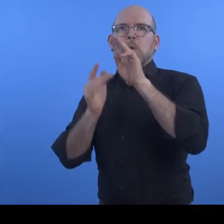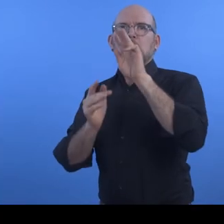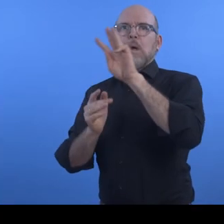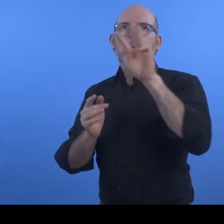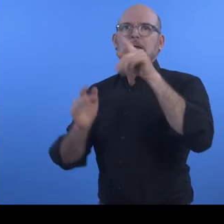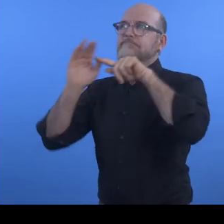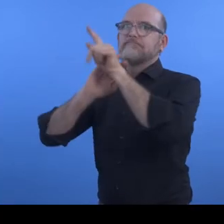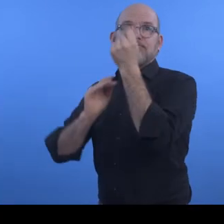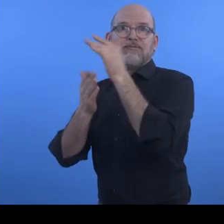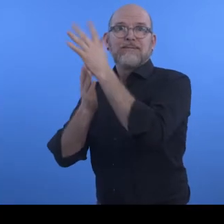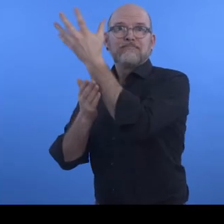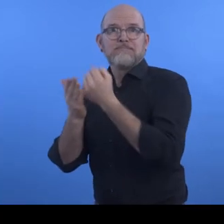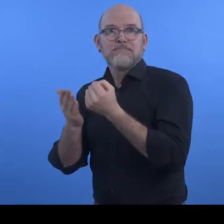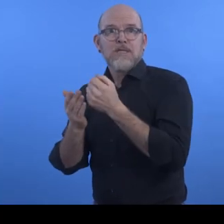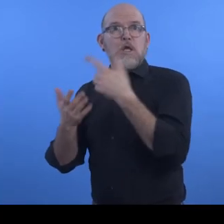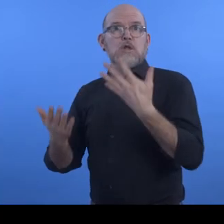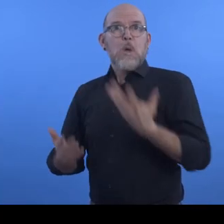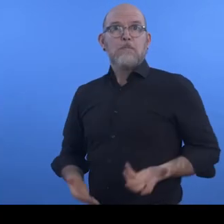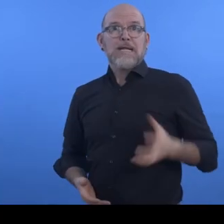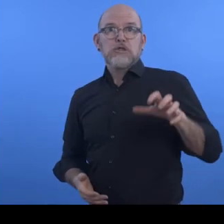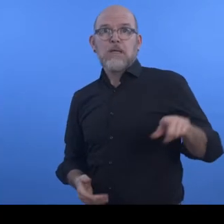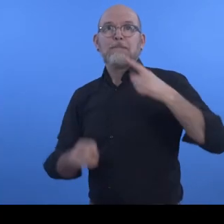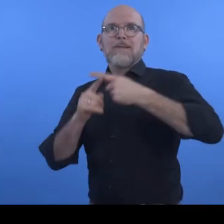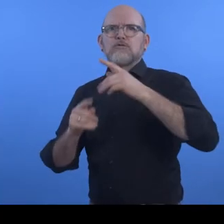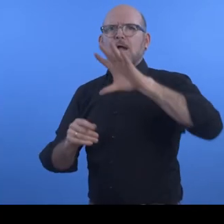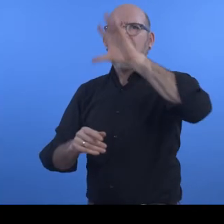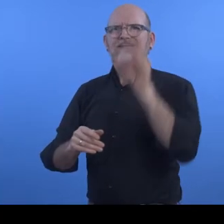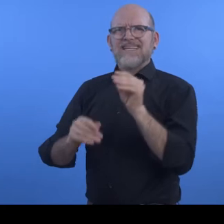Bangladesh and several countries in Subsaharan Africa.